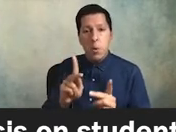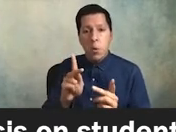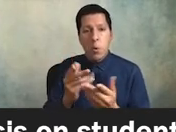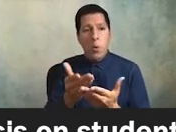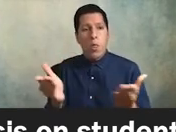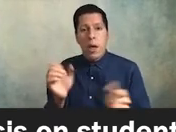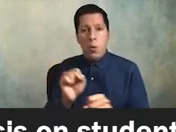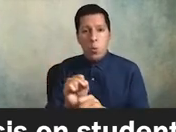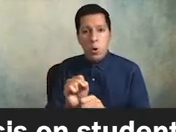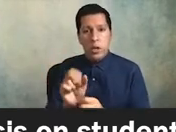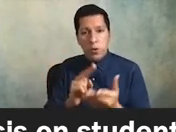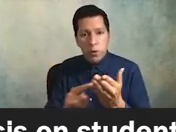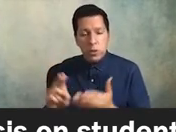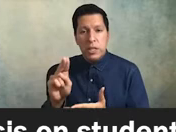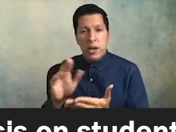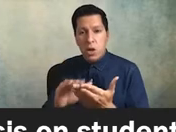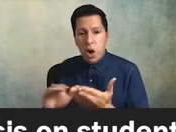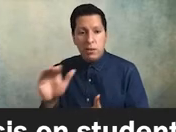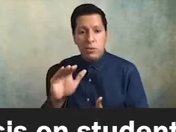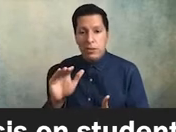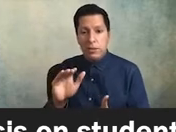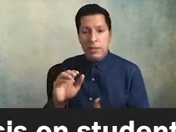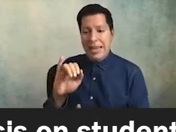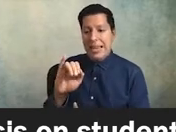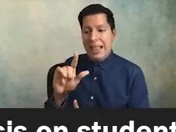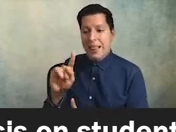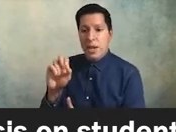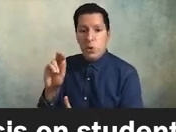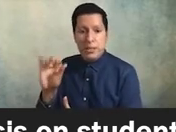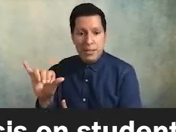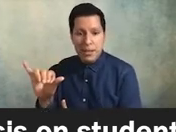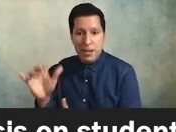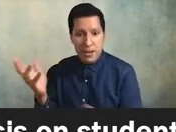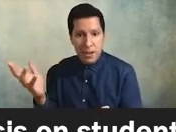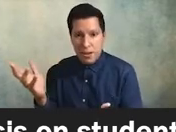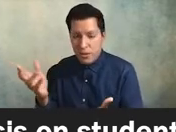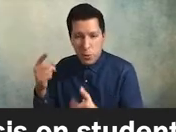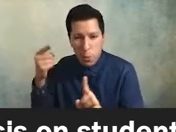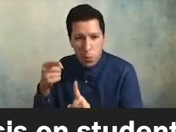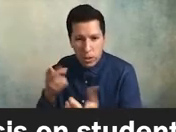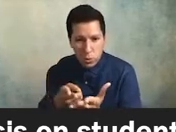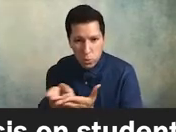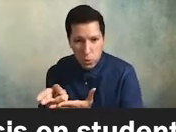and universities faculty members staff members and administrators the truth is the truth is